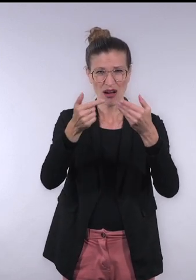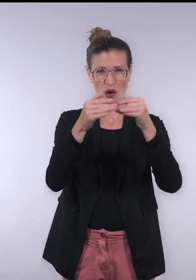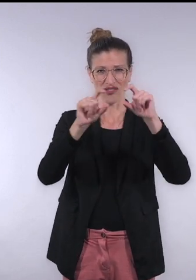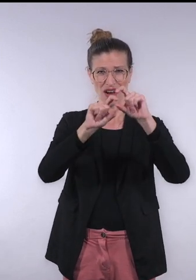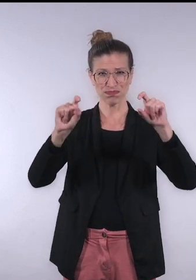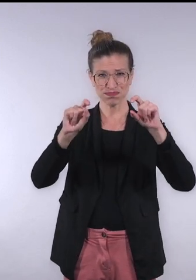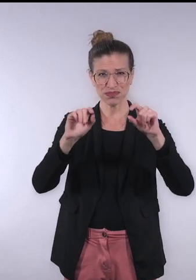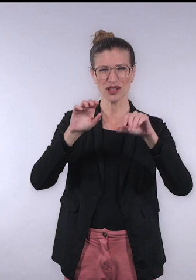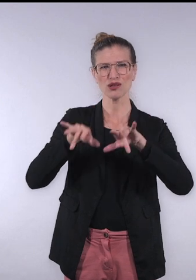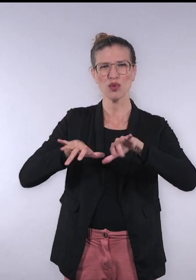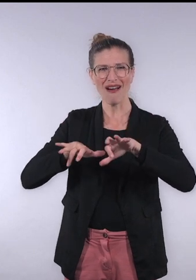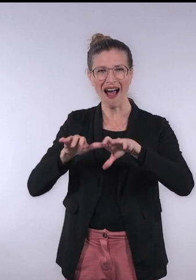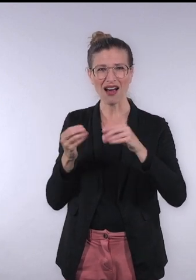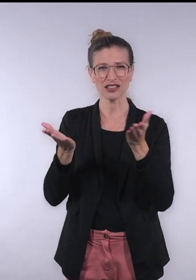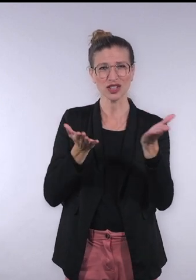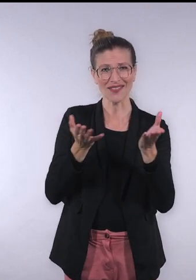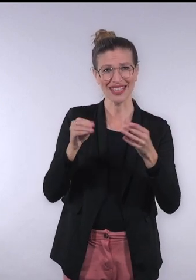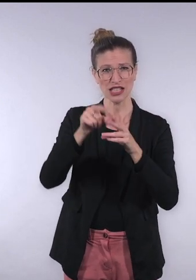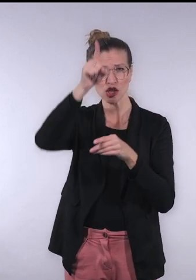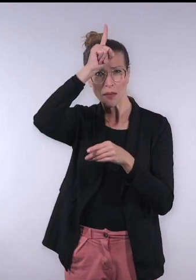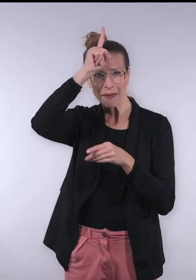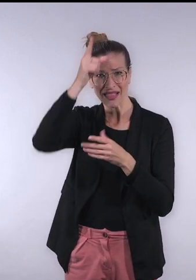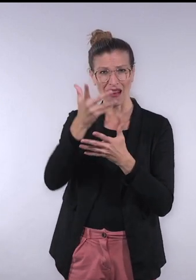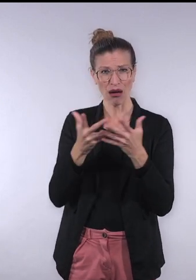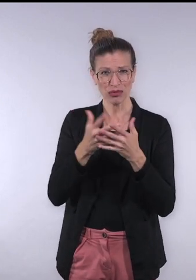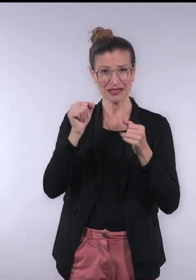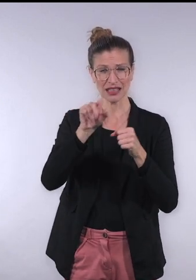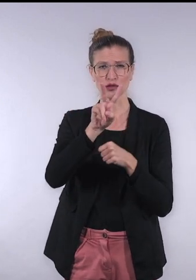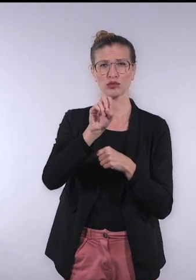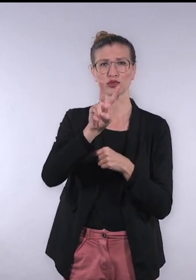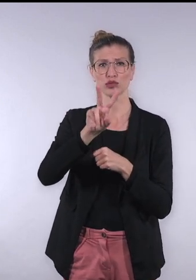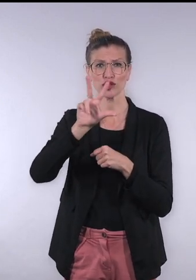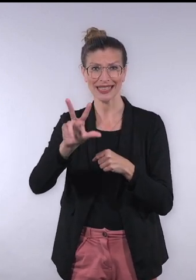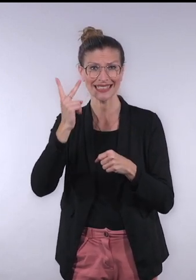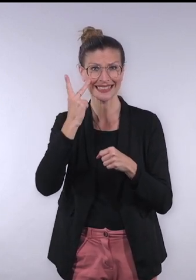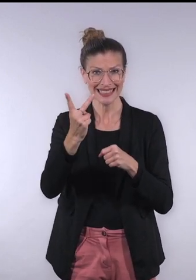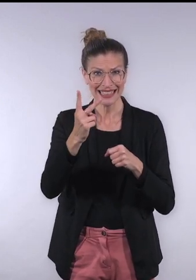which is offered as a software and as a service. A German version was available in 2023.